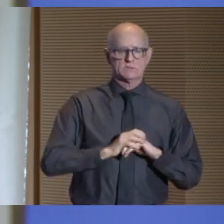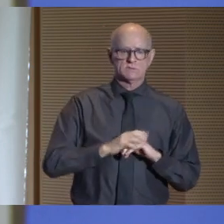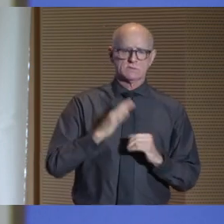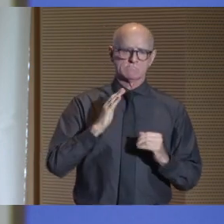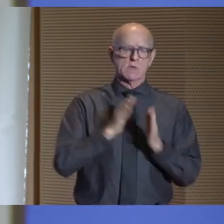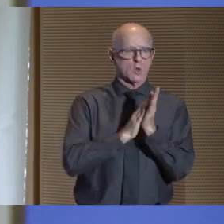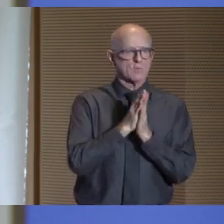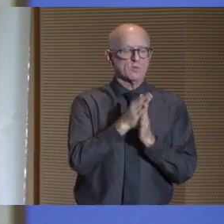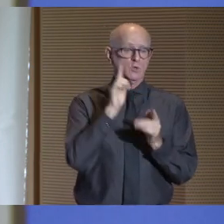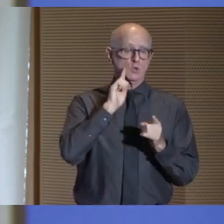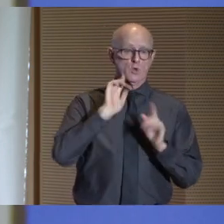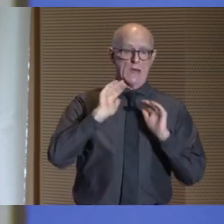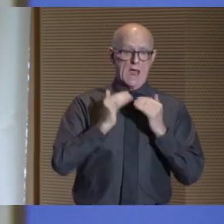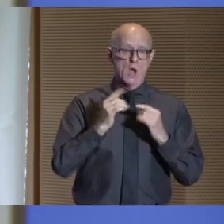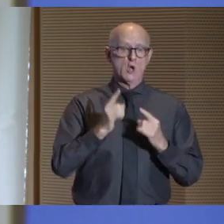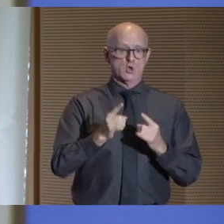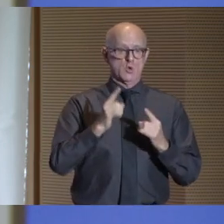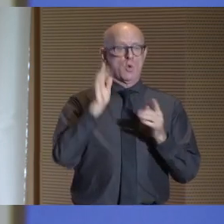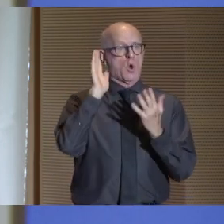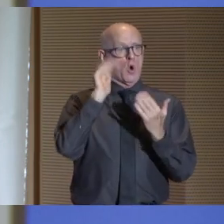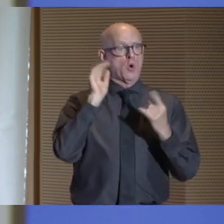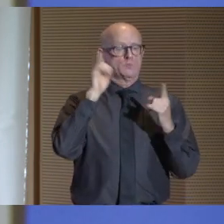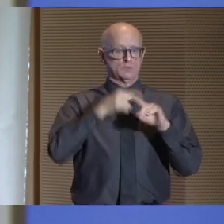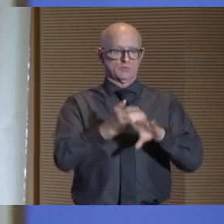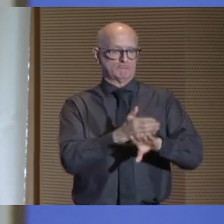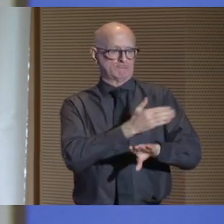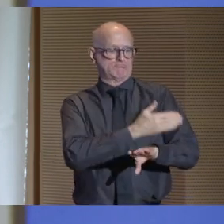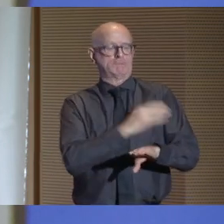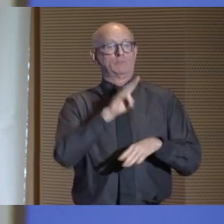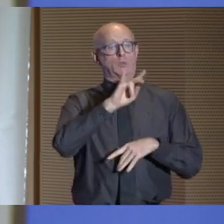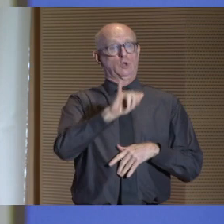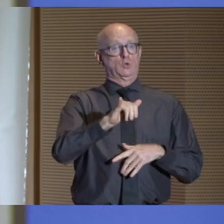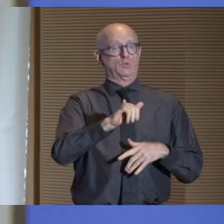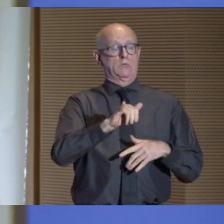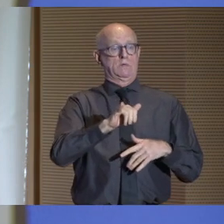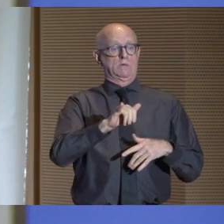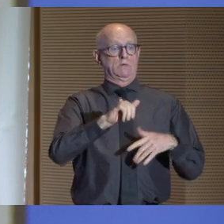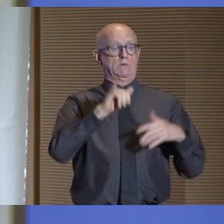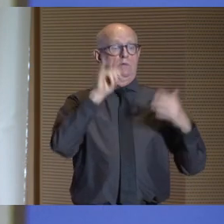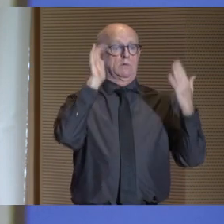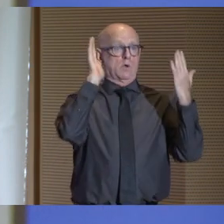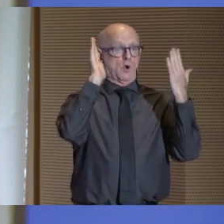how we all can help transform CUNY because one day, hopefully not too soon,